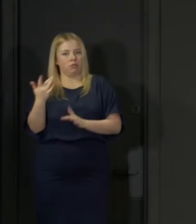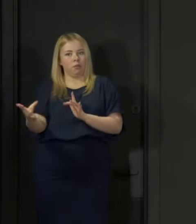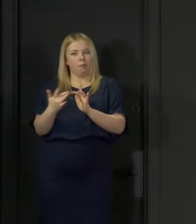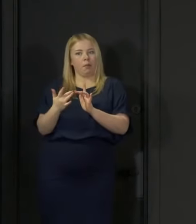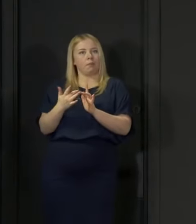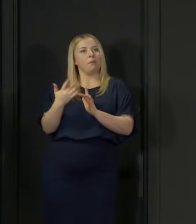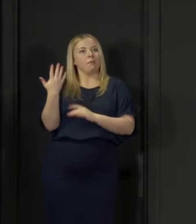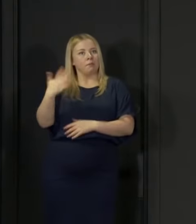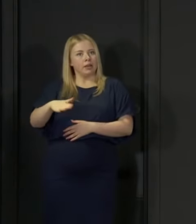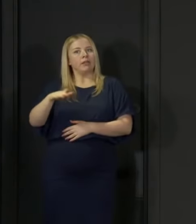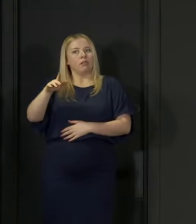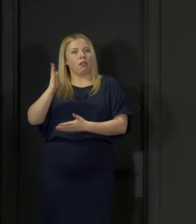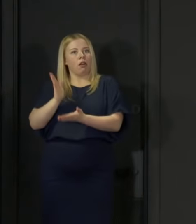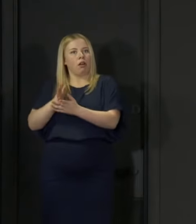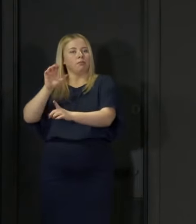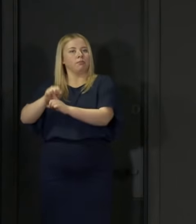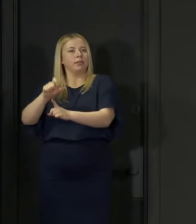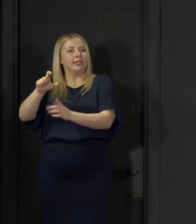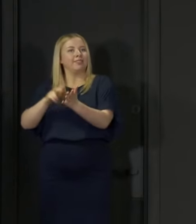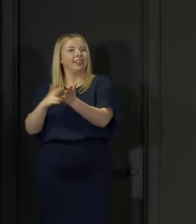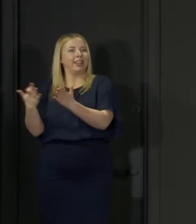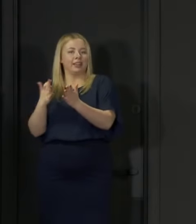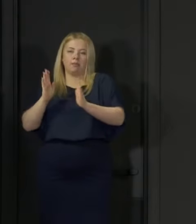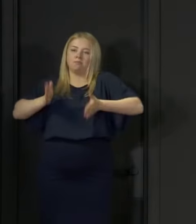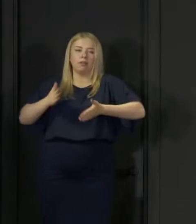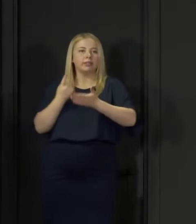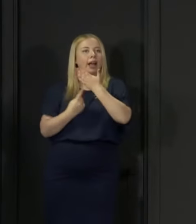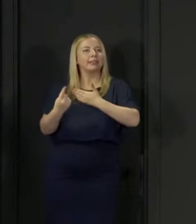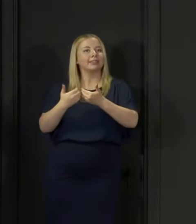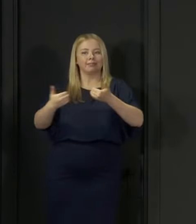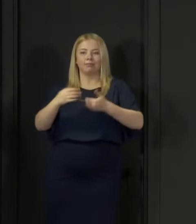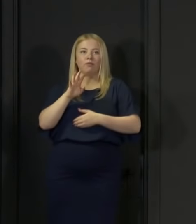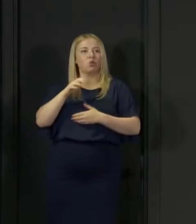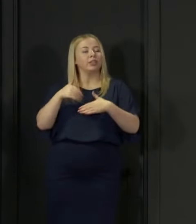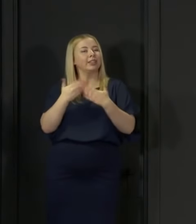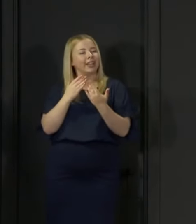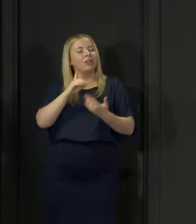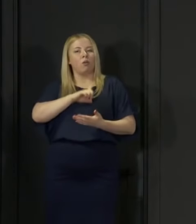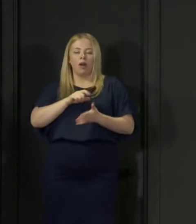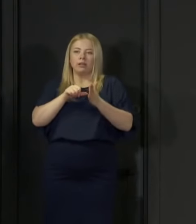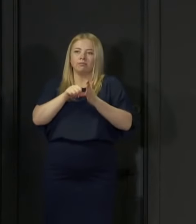what makes this virus so difficult to deal with, but it is also why self-isolation is